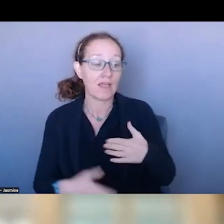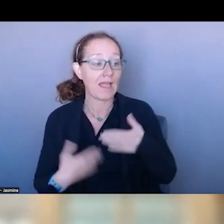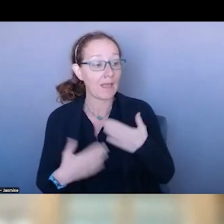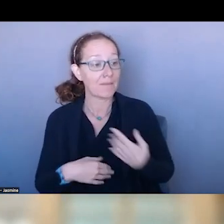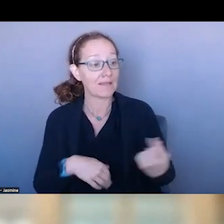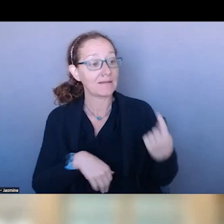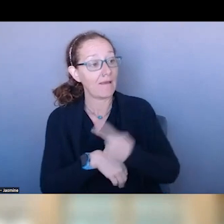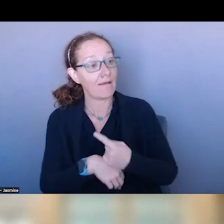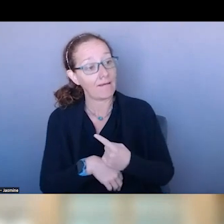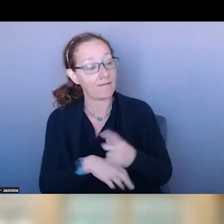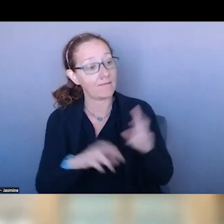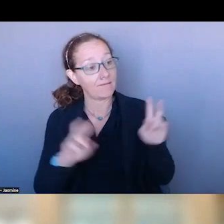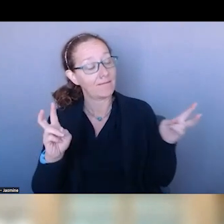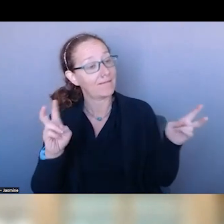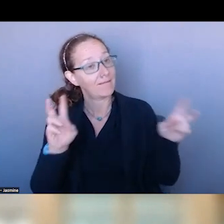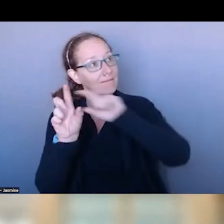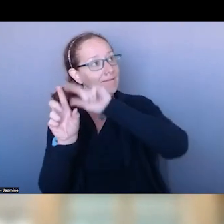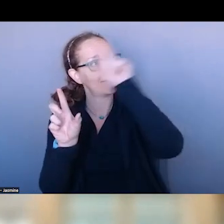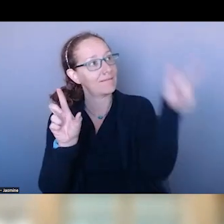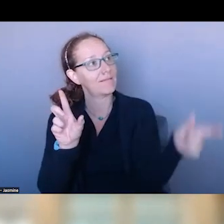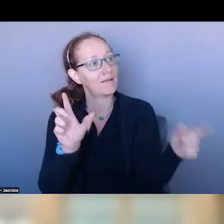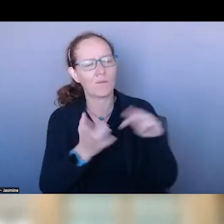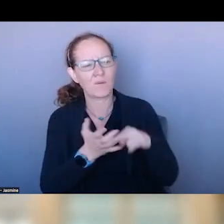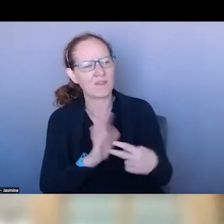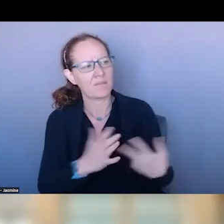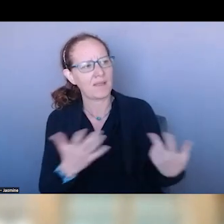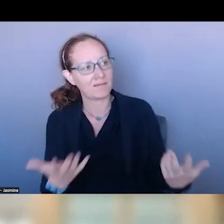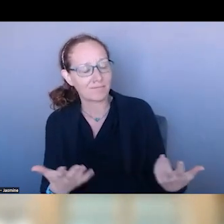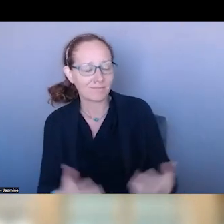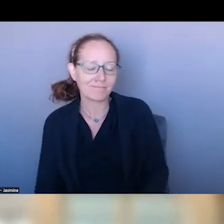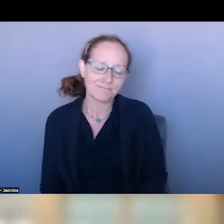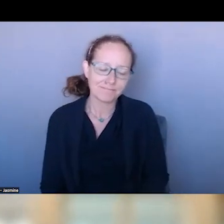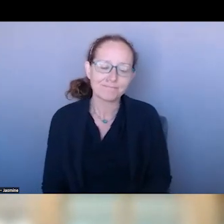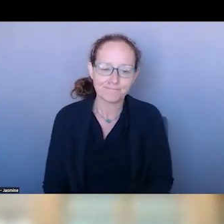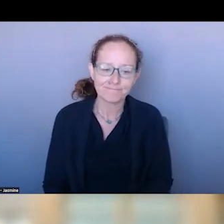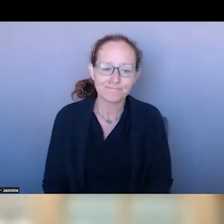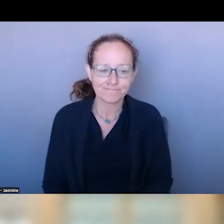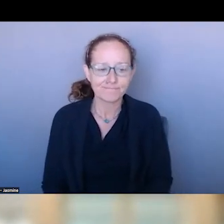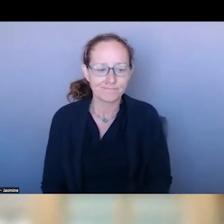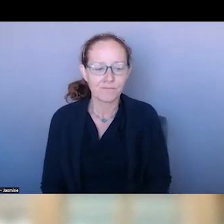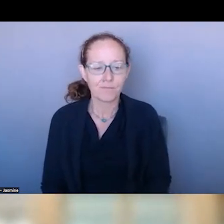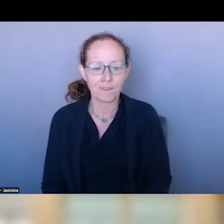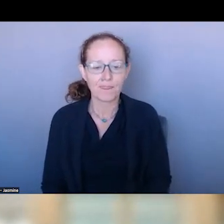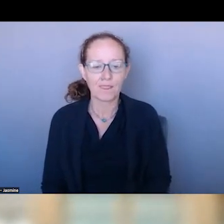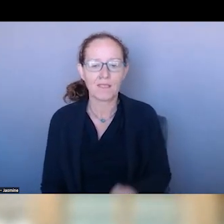KNOW WHAT THAT IS. THOSE ARE MY FIRST THOUGHTS,